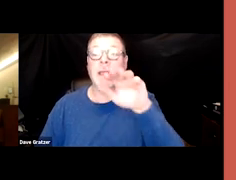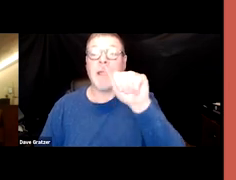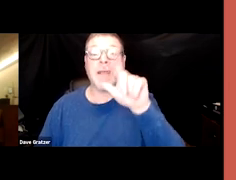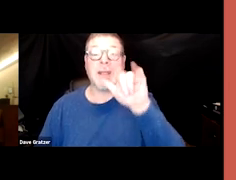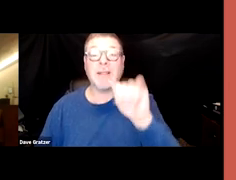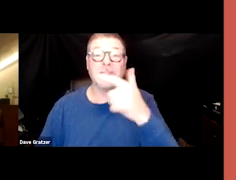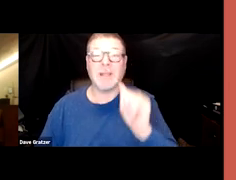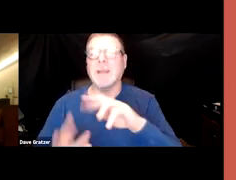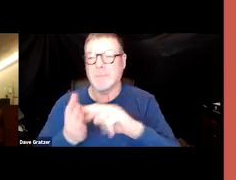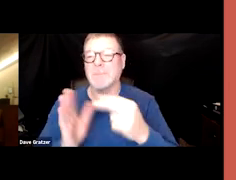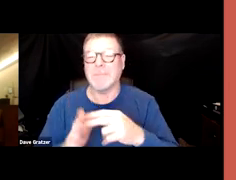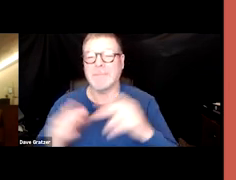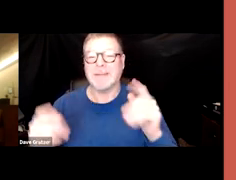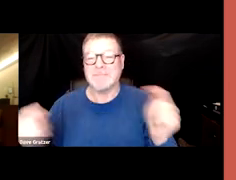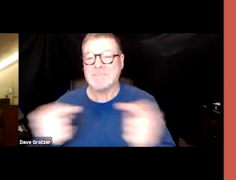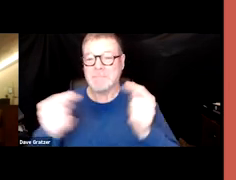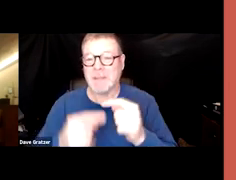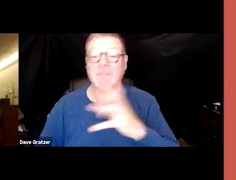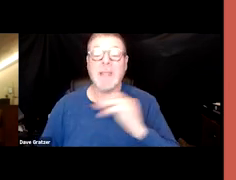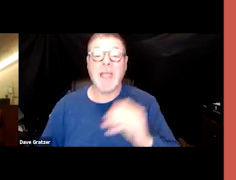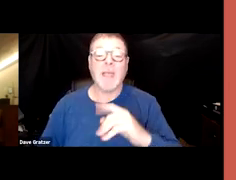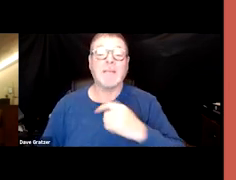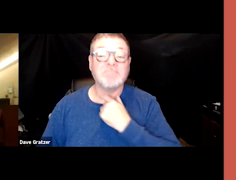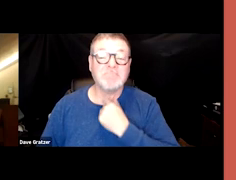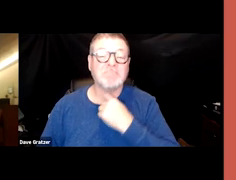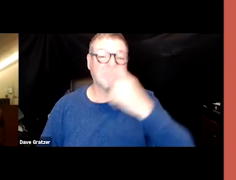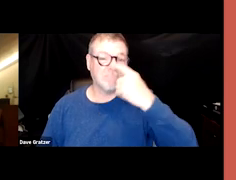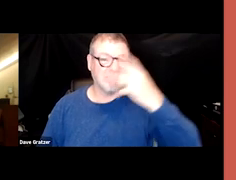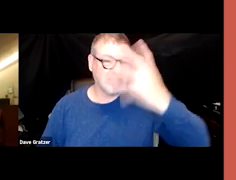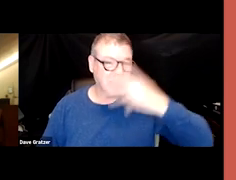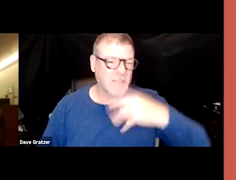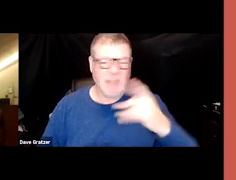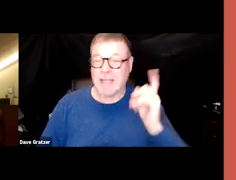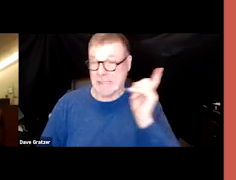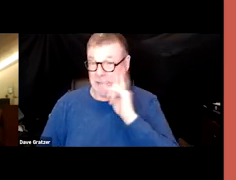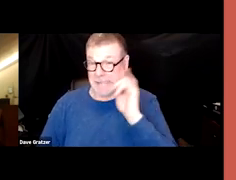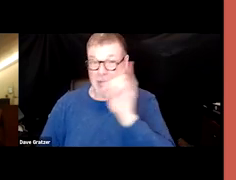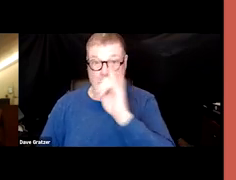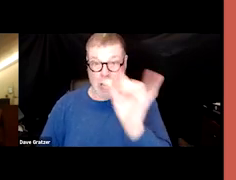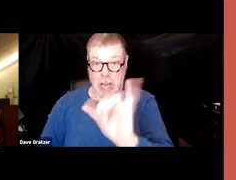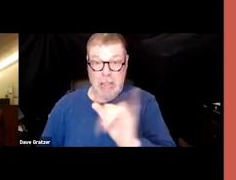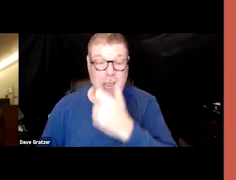Sore throat and of course congestion. So it just sounds like a common cold but in this case,